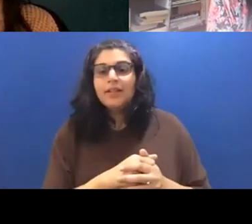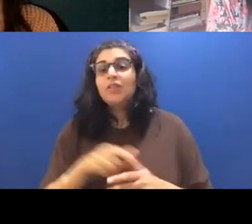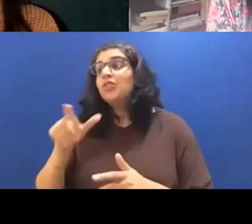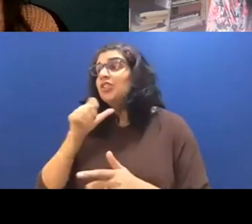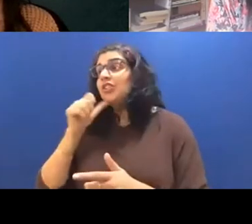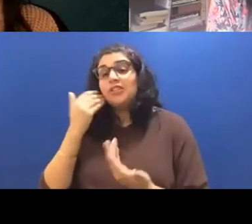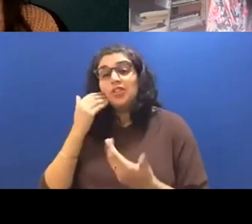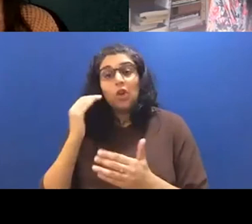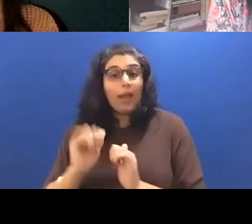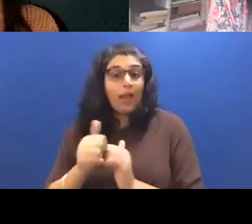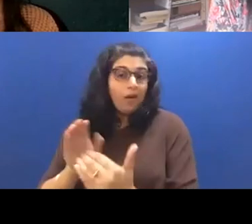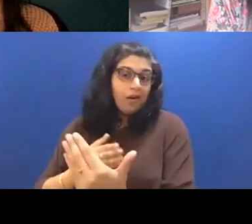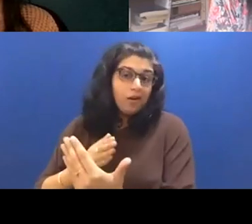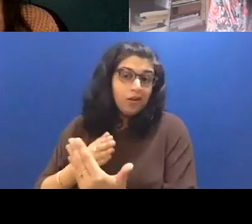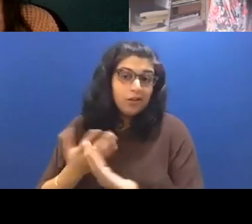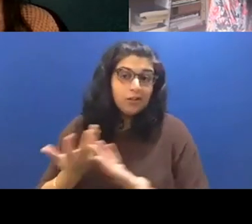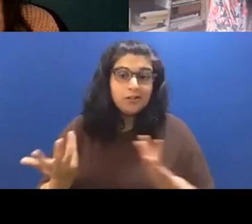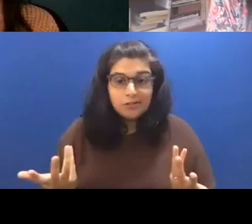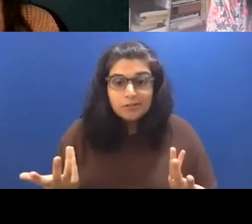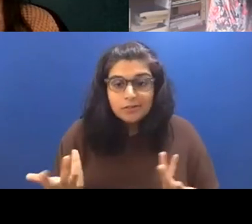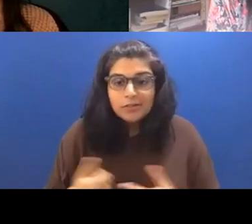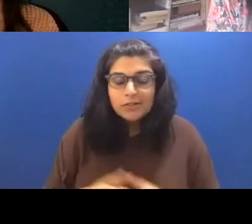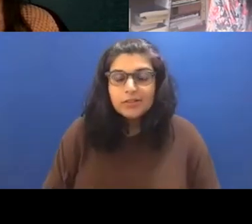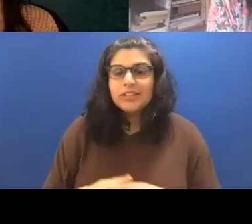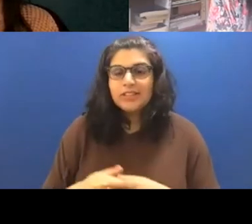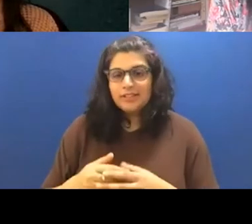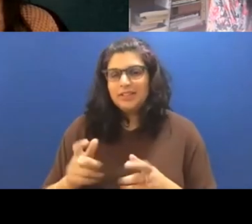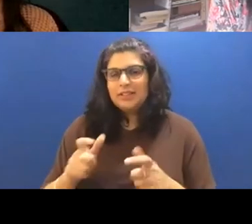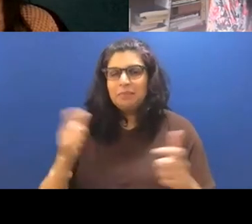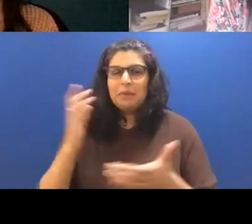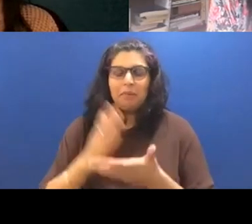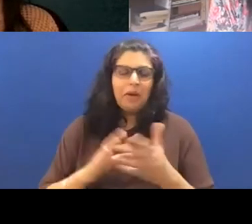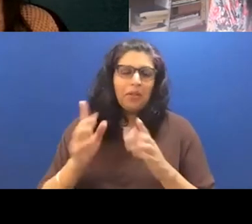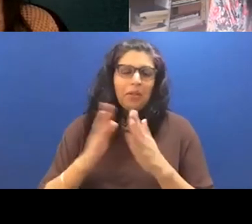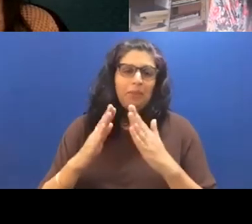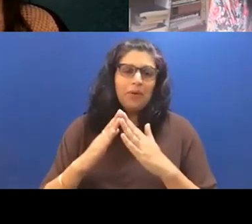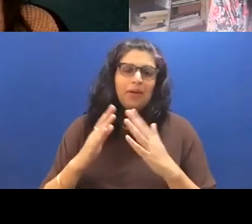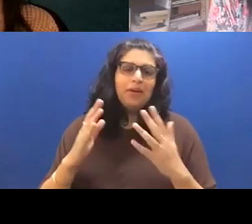this big thing in the book and you can very much in a city not cook you know, you can